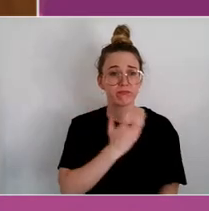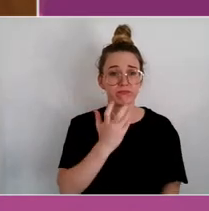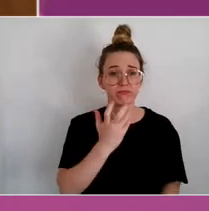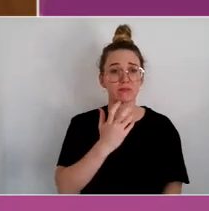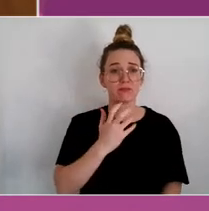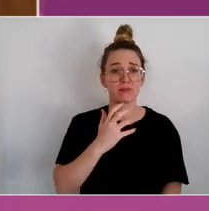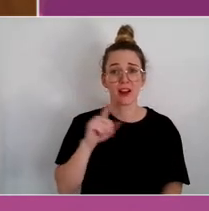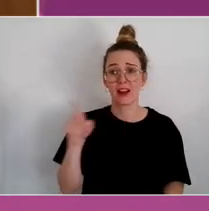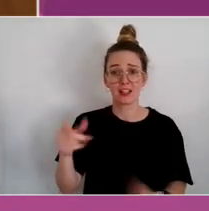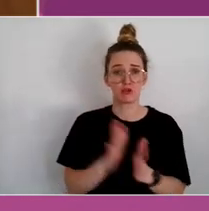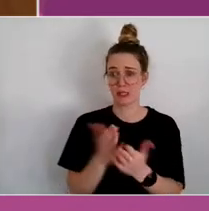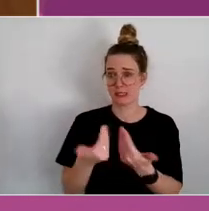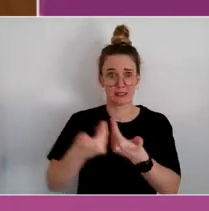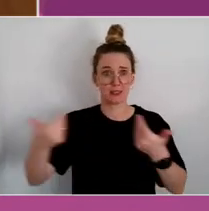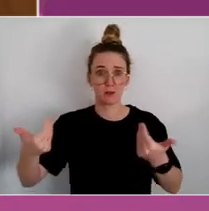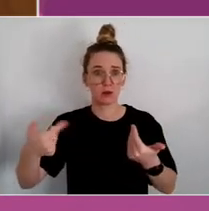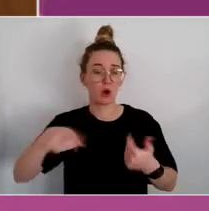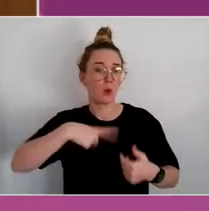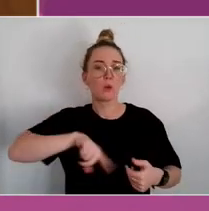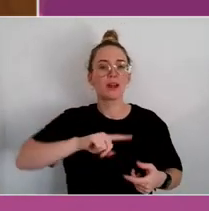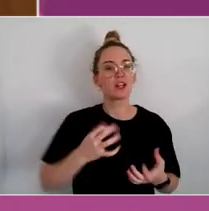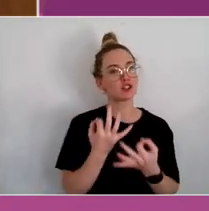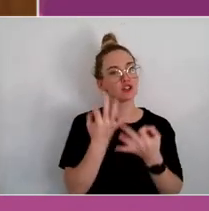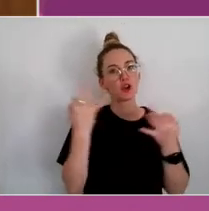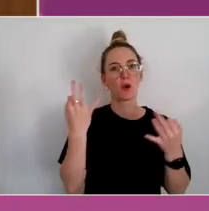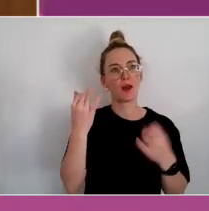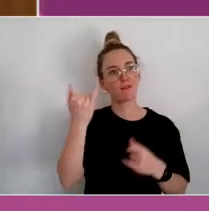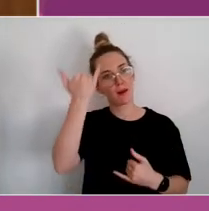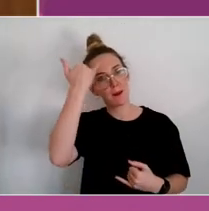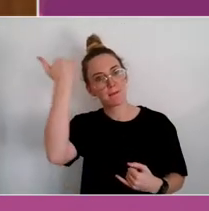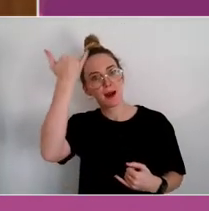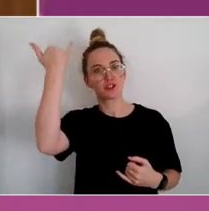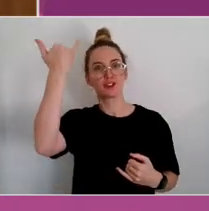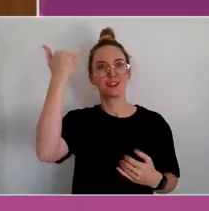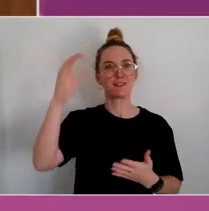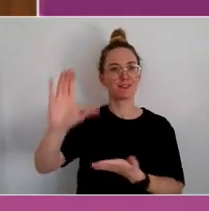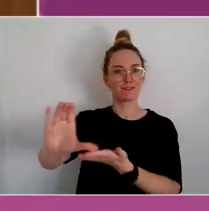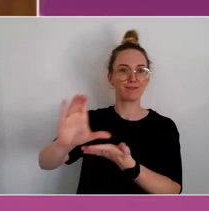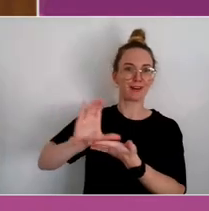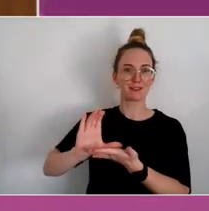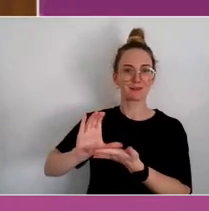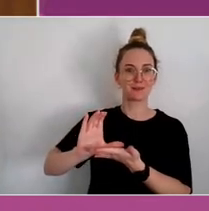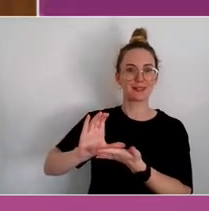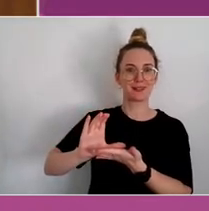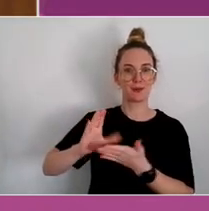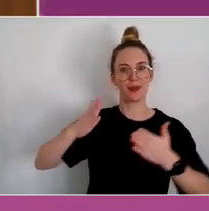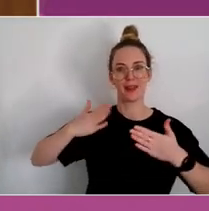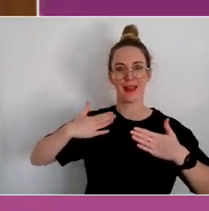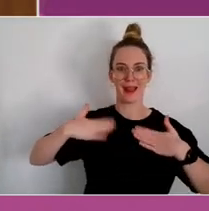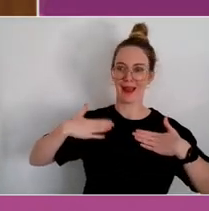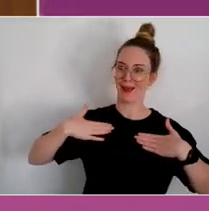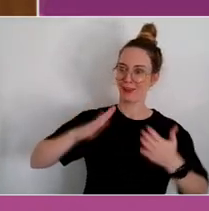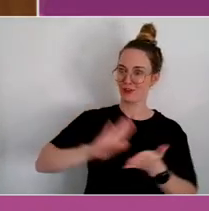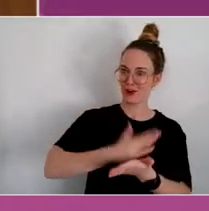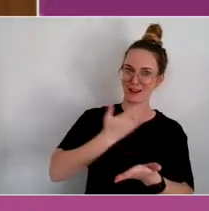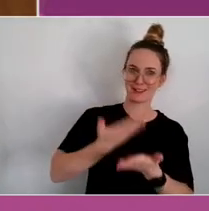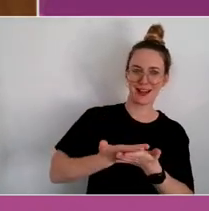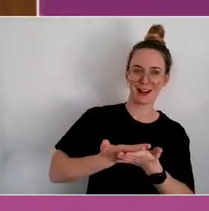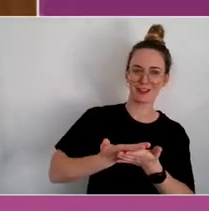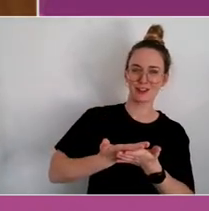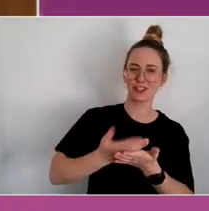We don't have imaginative investment in health translation, as they do, in certain places